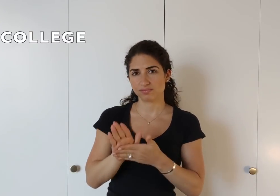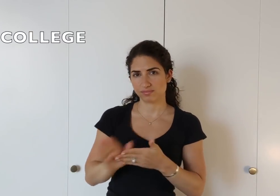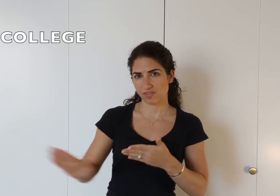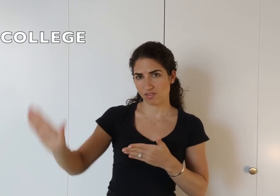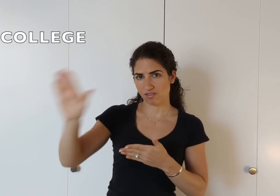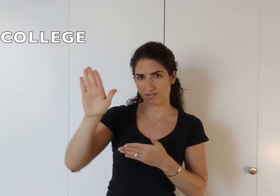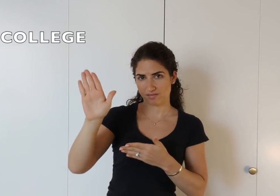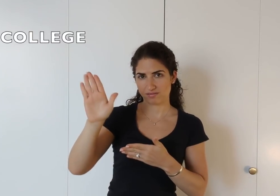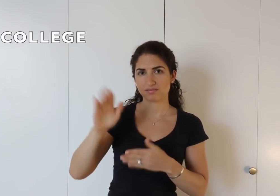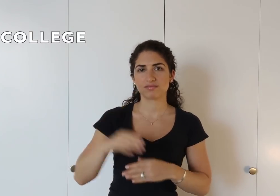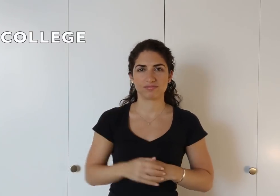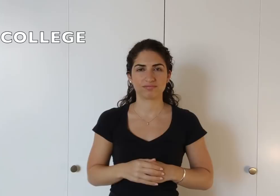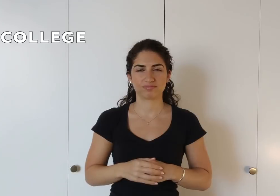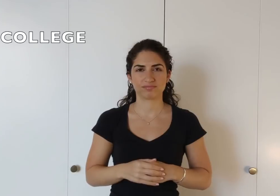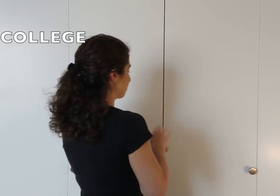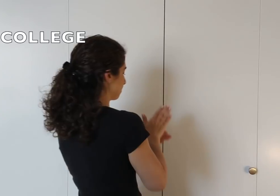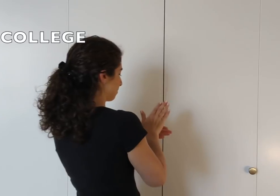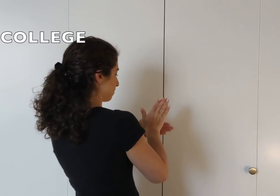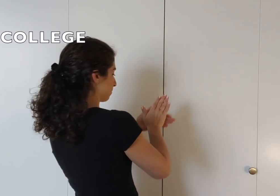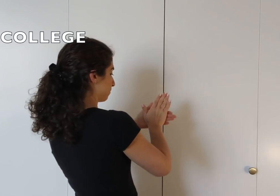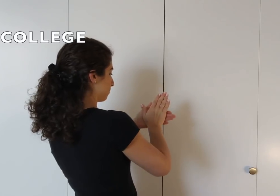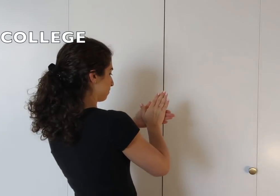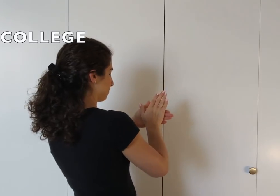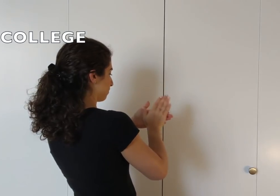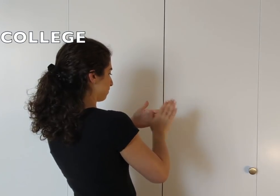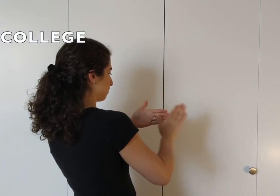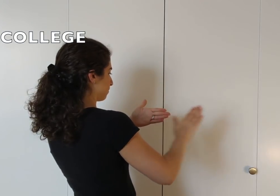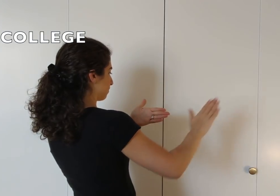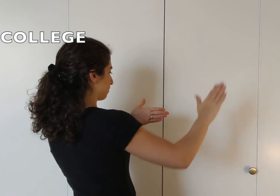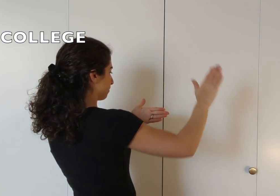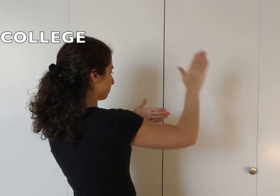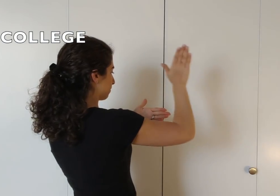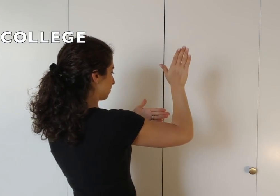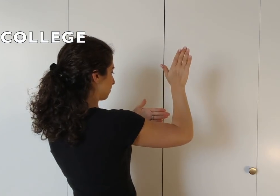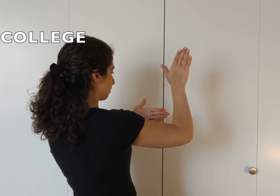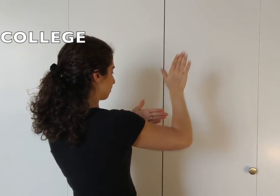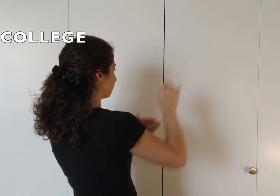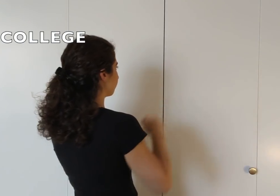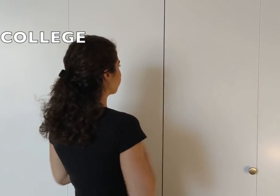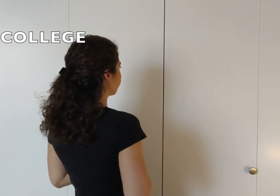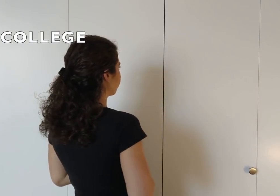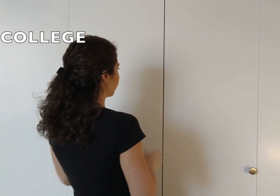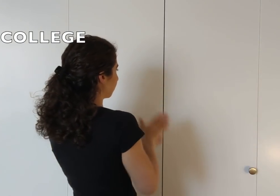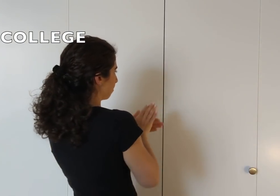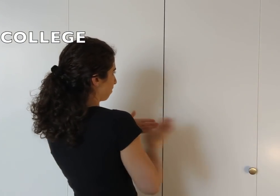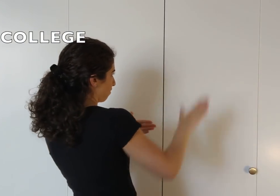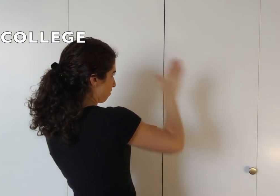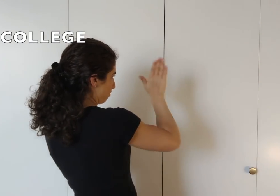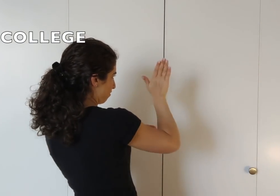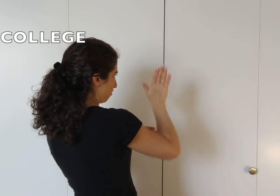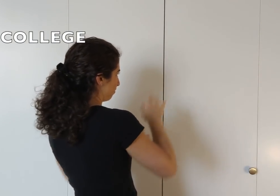college. this is away from you. college. so copy me here: college.